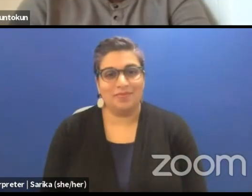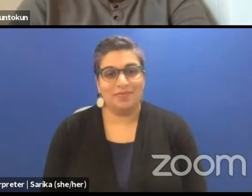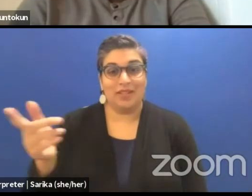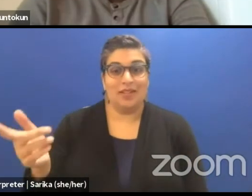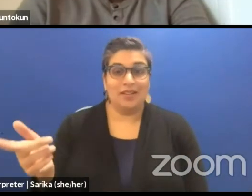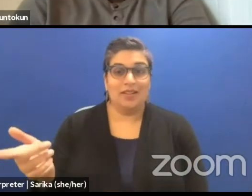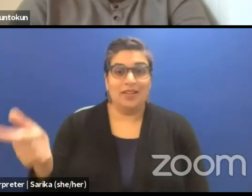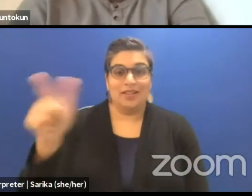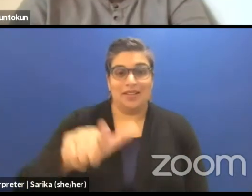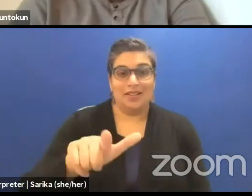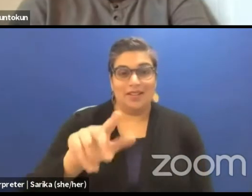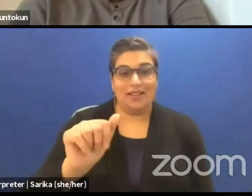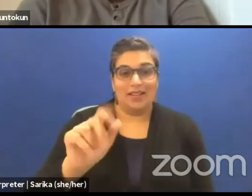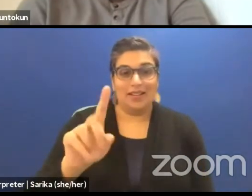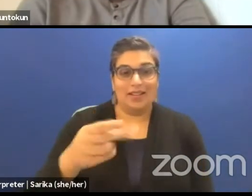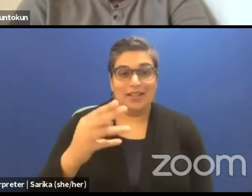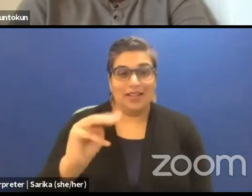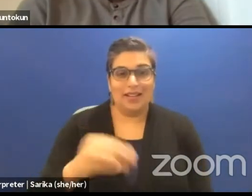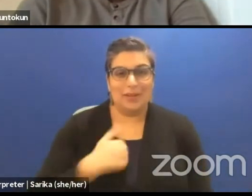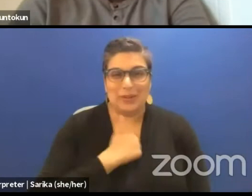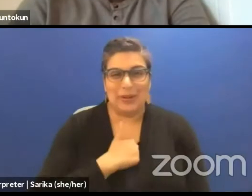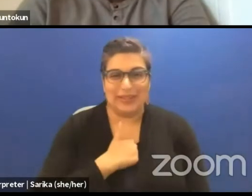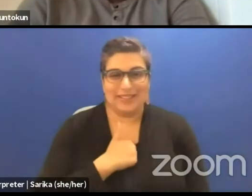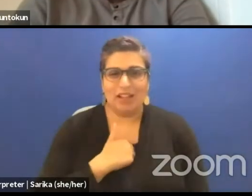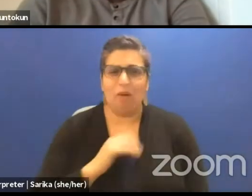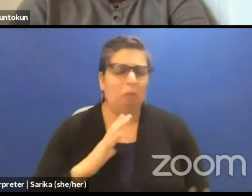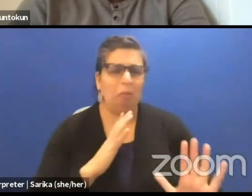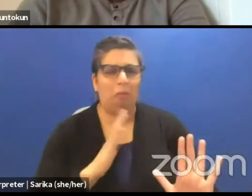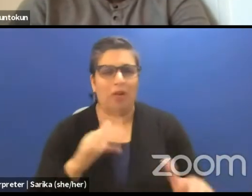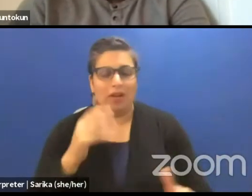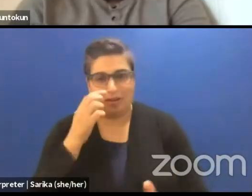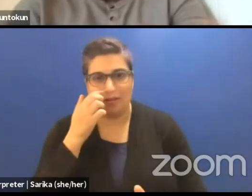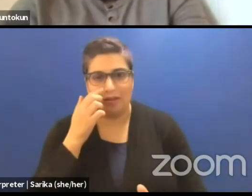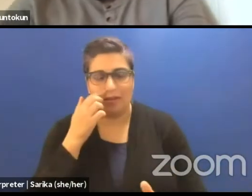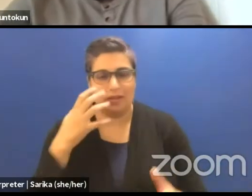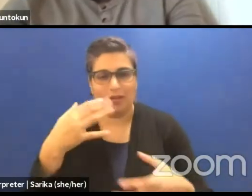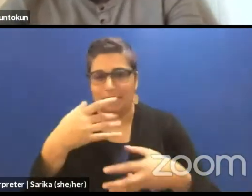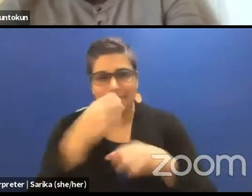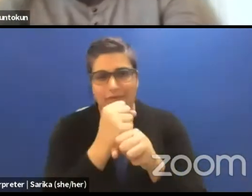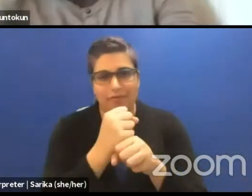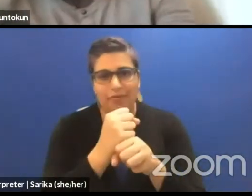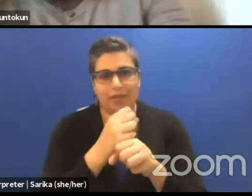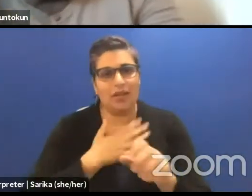Go ahead, go ahead Adham. Sorry about that. No, so just wrapping up that's my interest later then